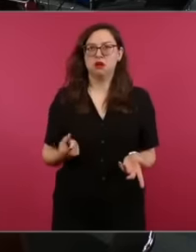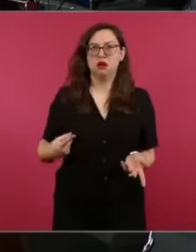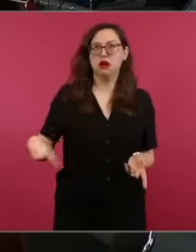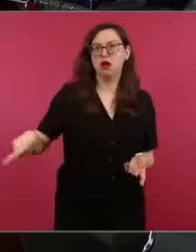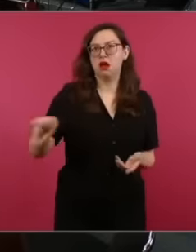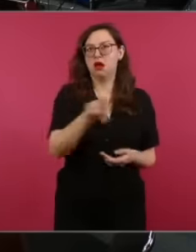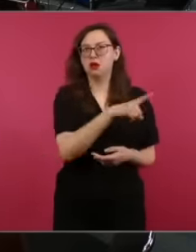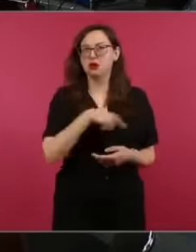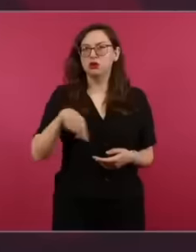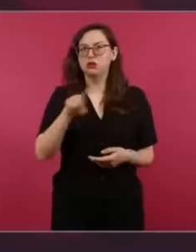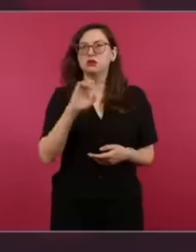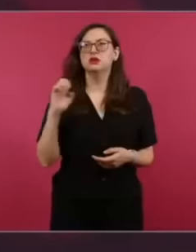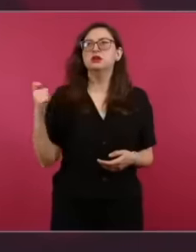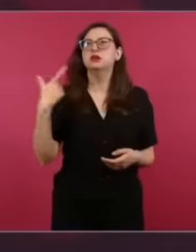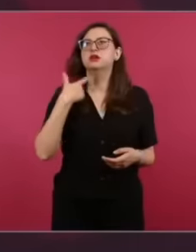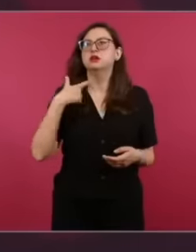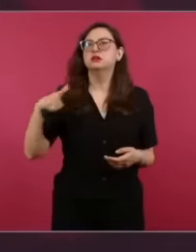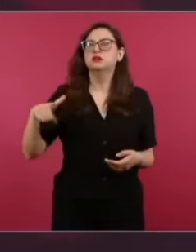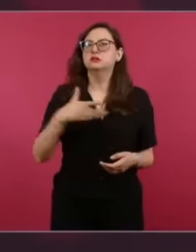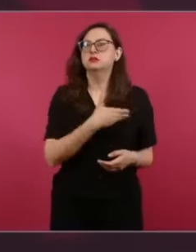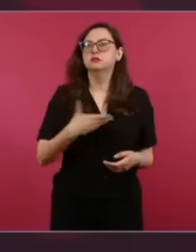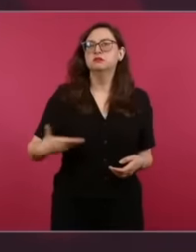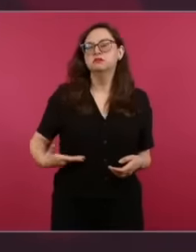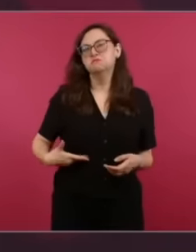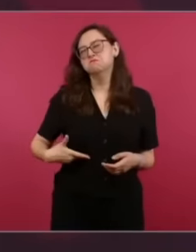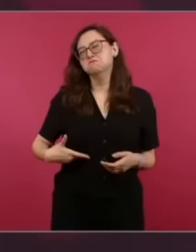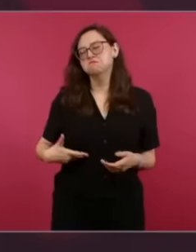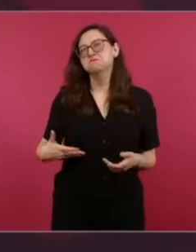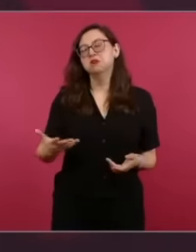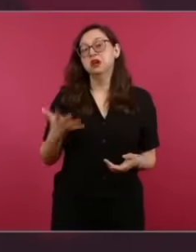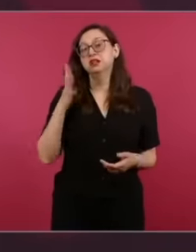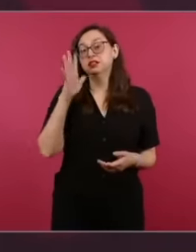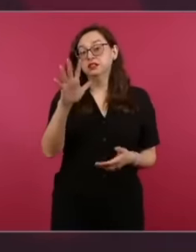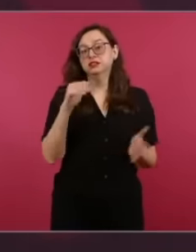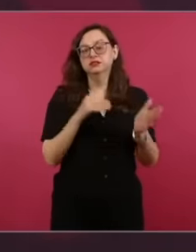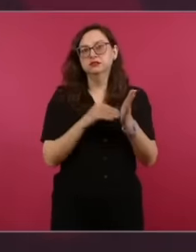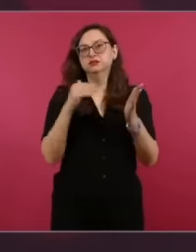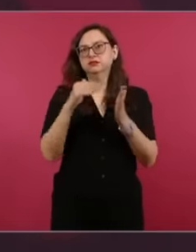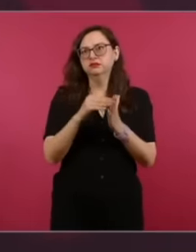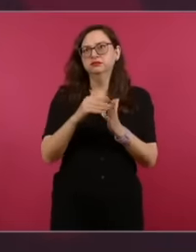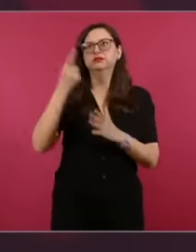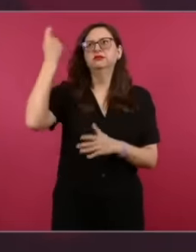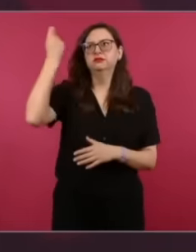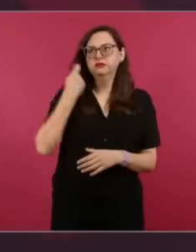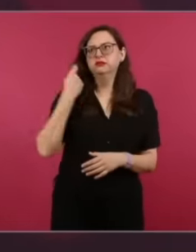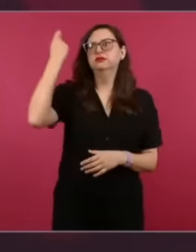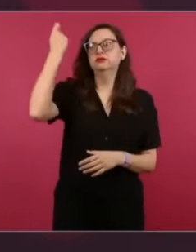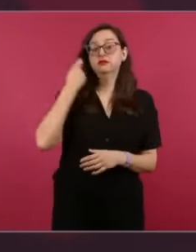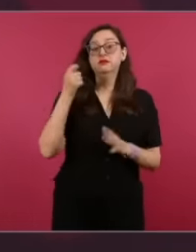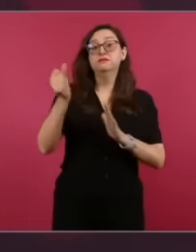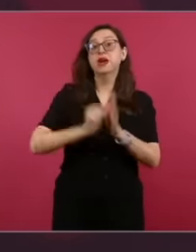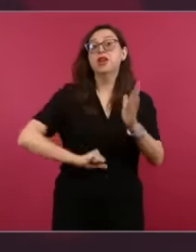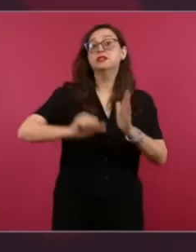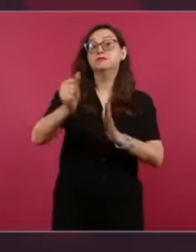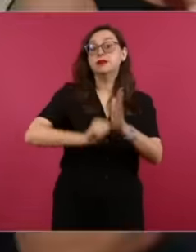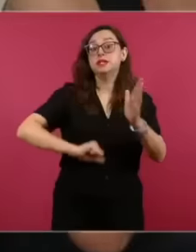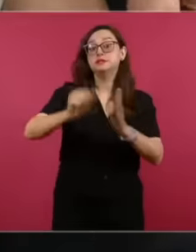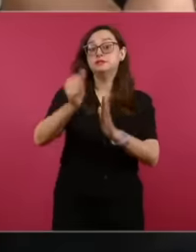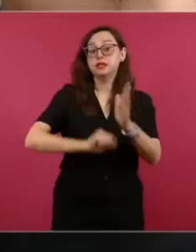a month in pension 5 million pesos monthly pension, the